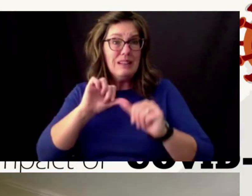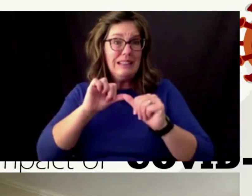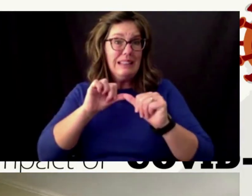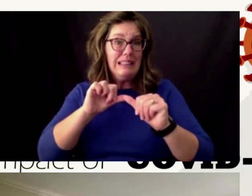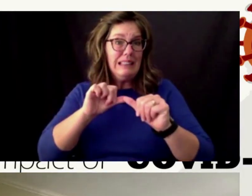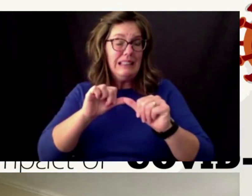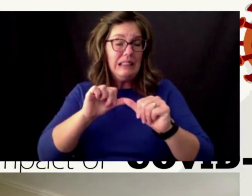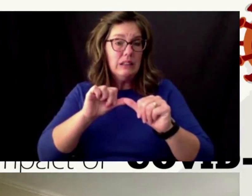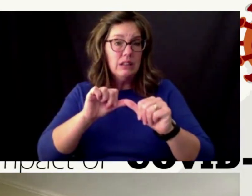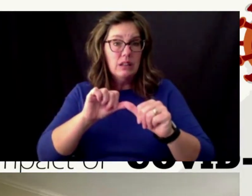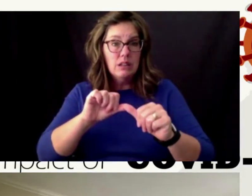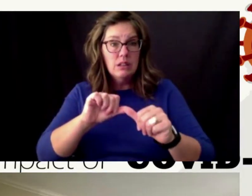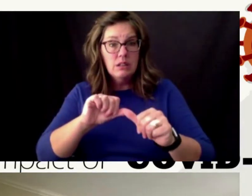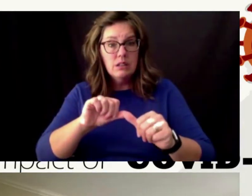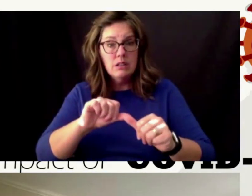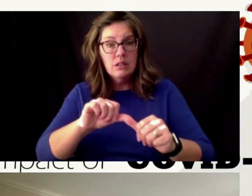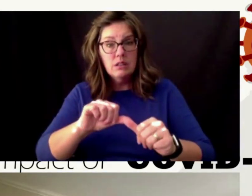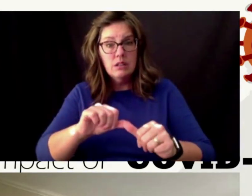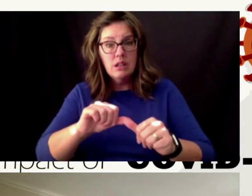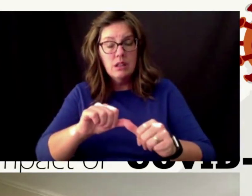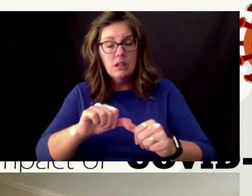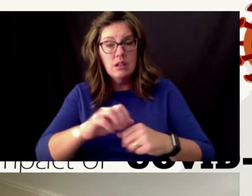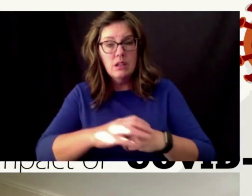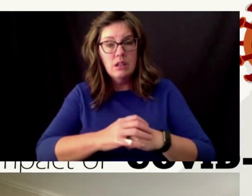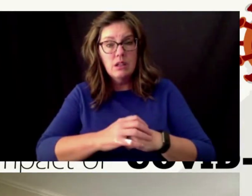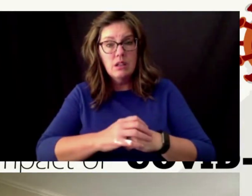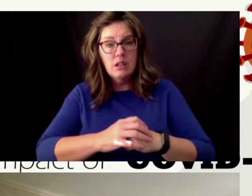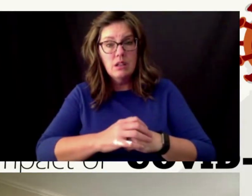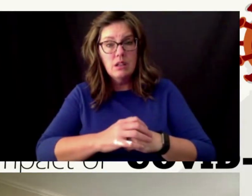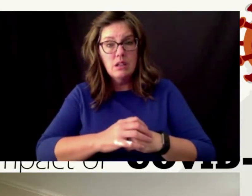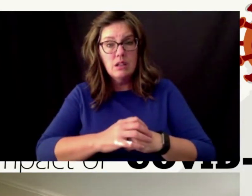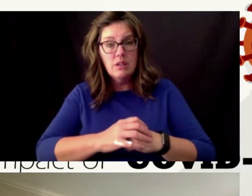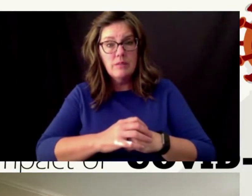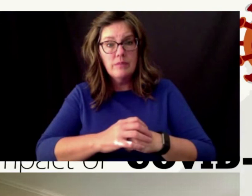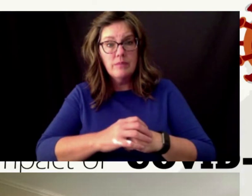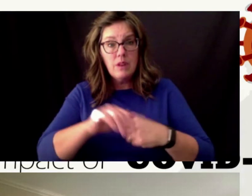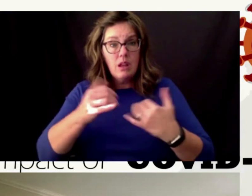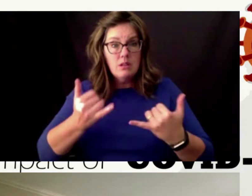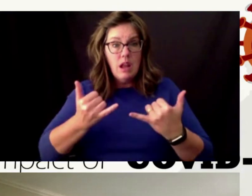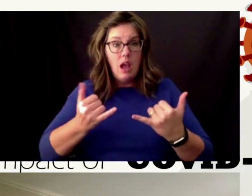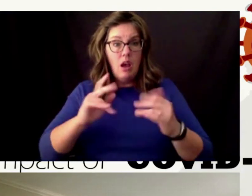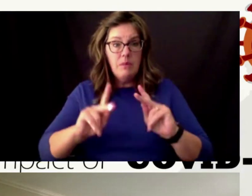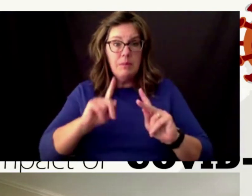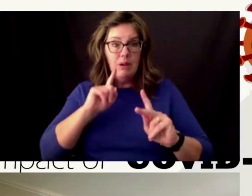um and so i think at this point of course people are now beyond sort of denial that